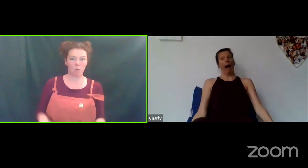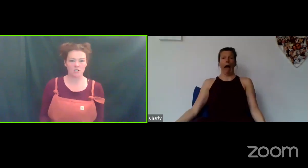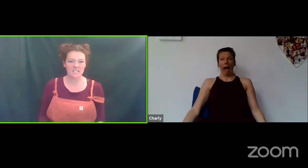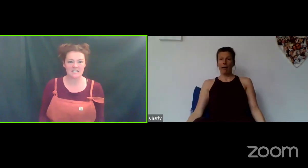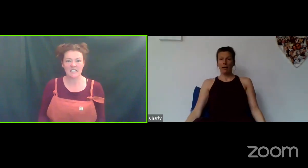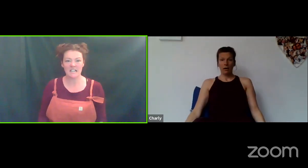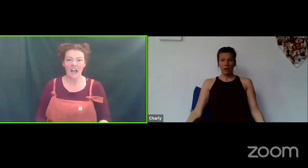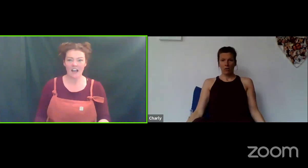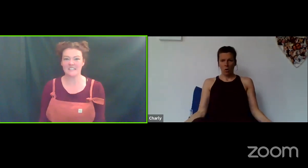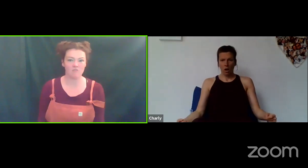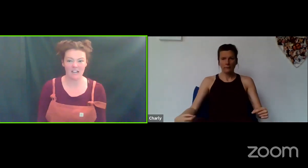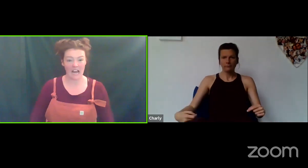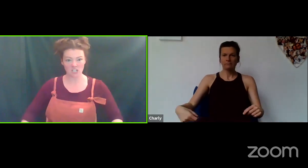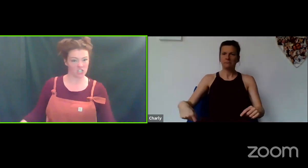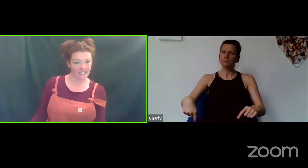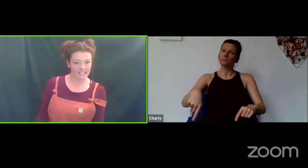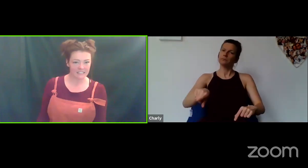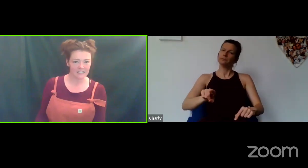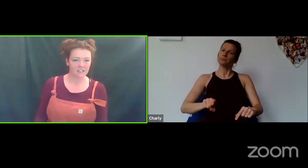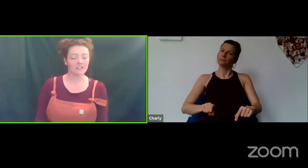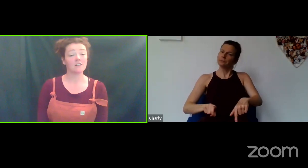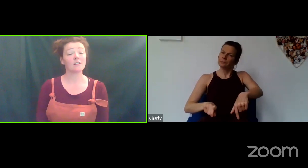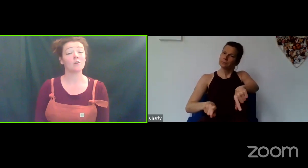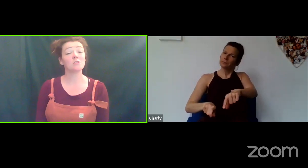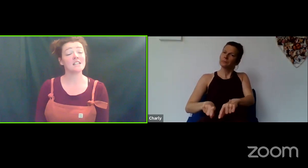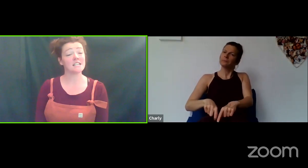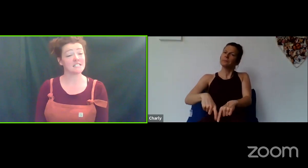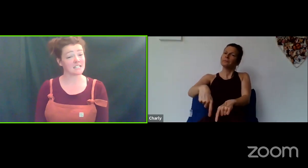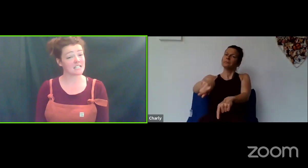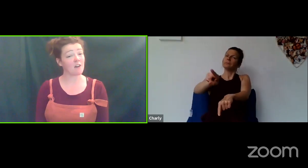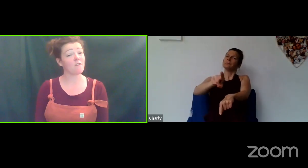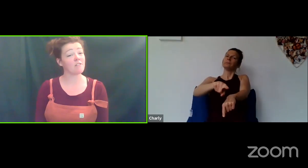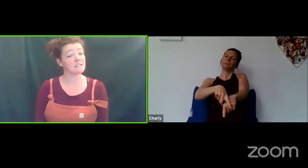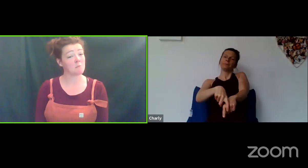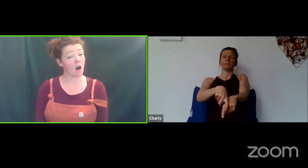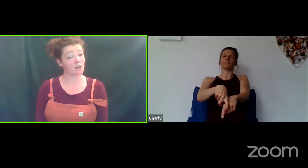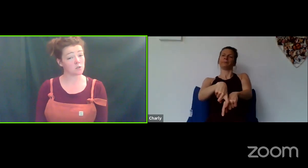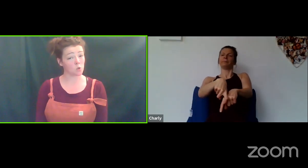onto the seat and sit really casually? Or do they sit down very smart and